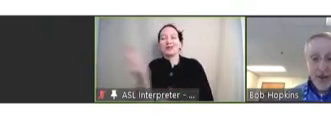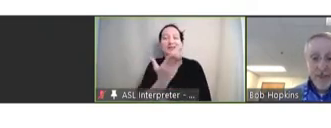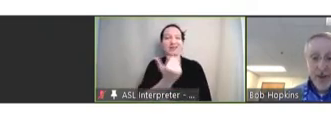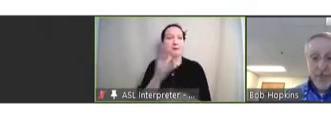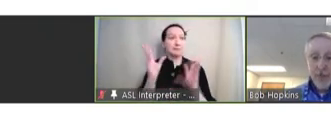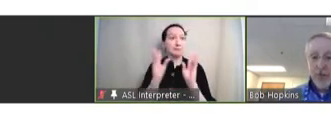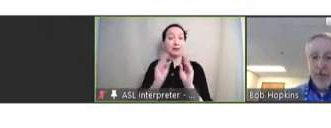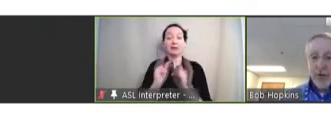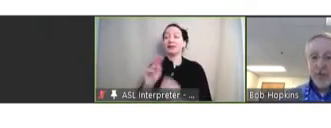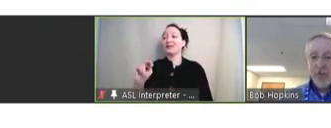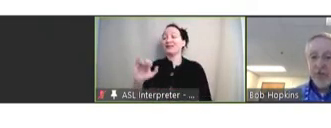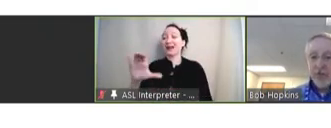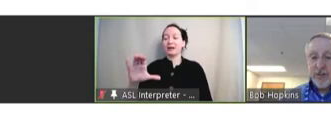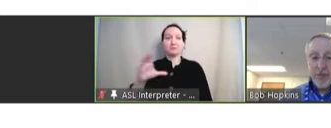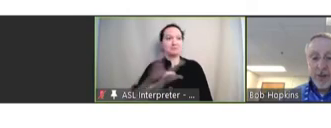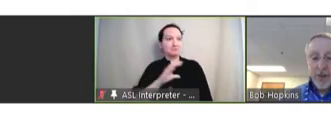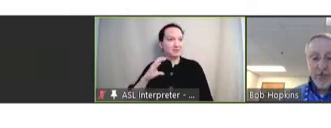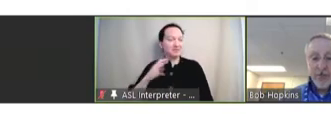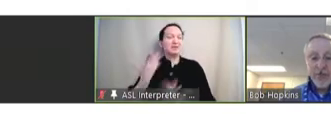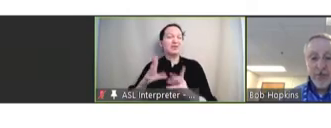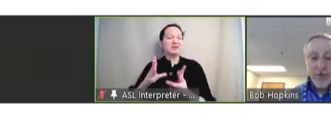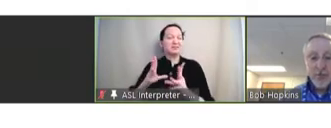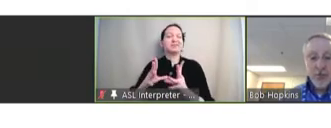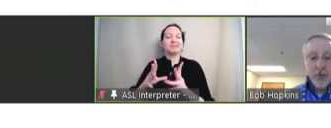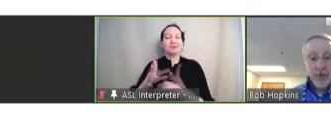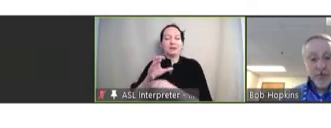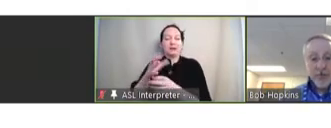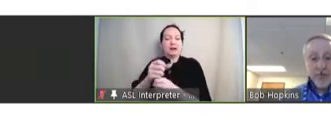NVAC members previously received the minutes from September 14-15,